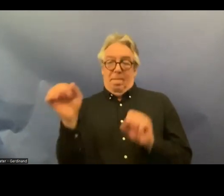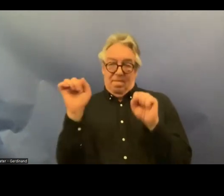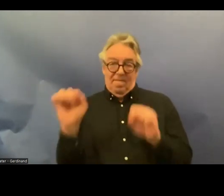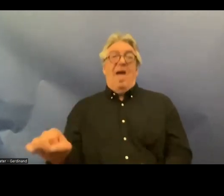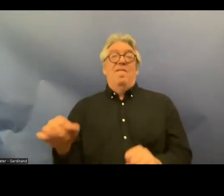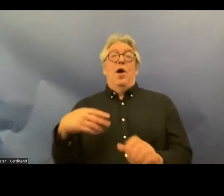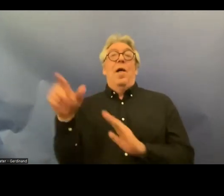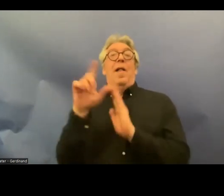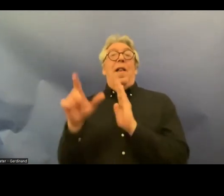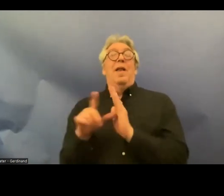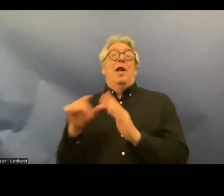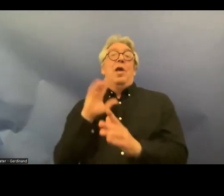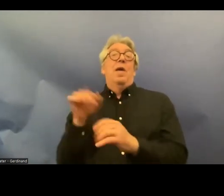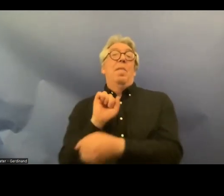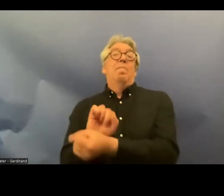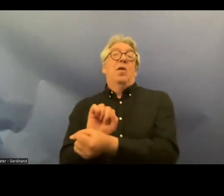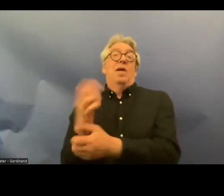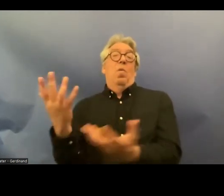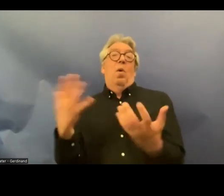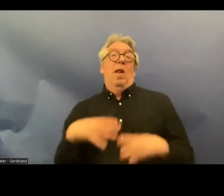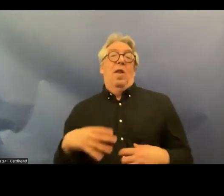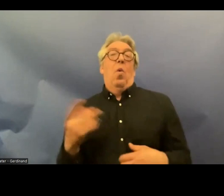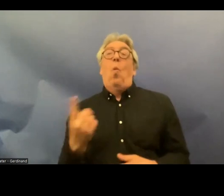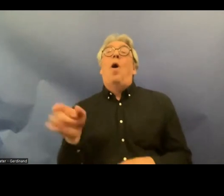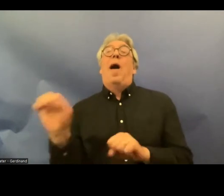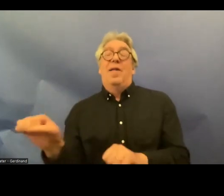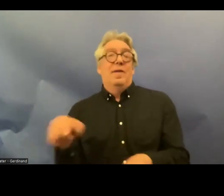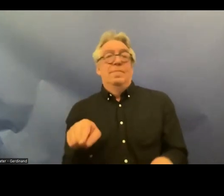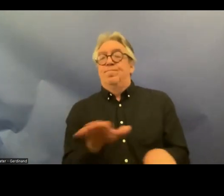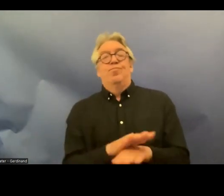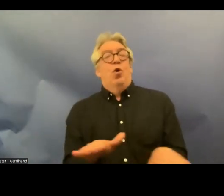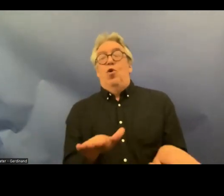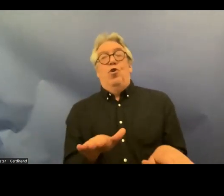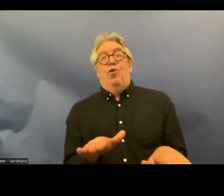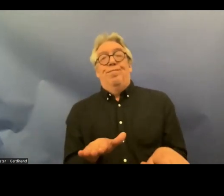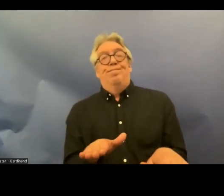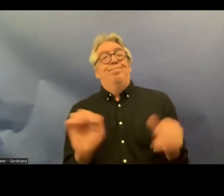binding will and uh that is a challenge first of